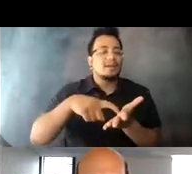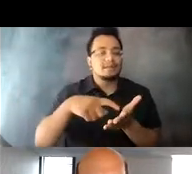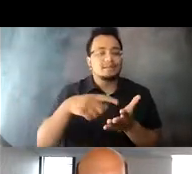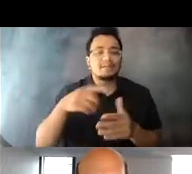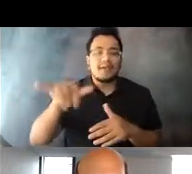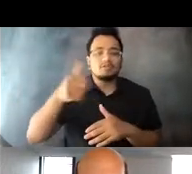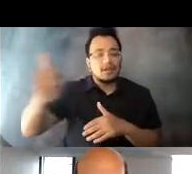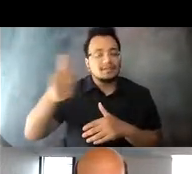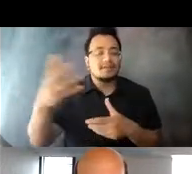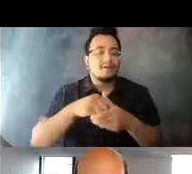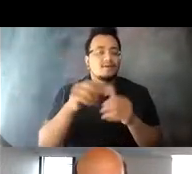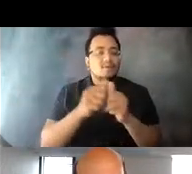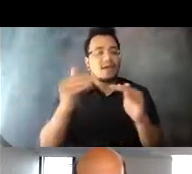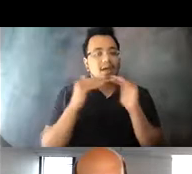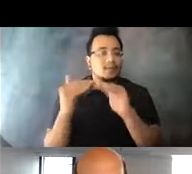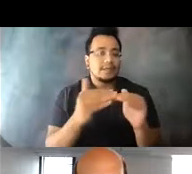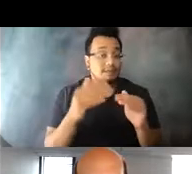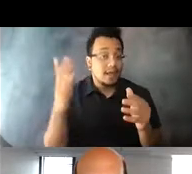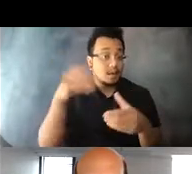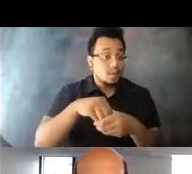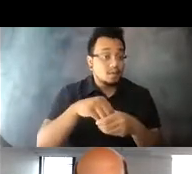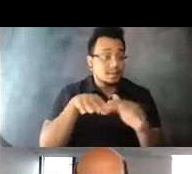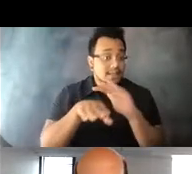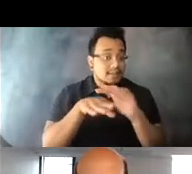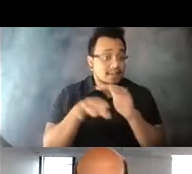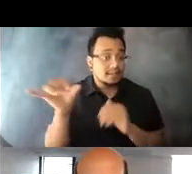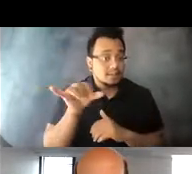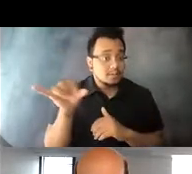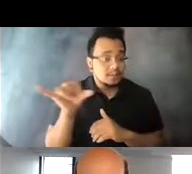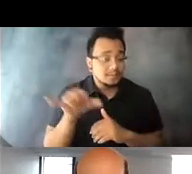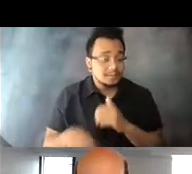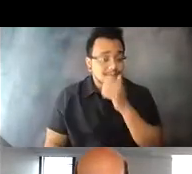and that also includes accessibility. 15:05:28 Again, not just as a social good, but as an economic imperative.